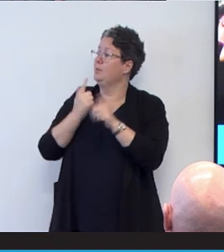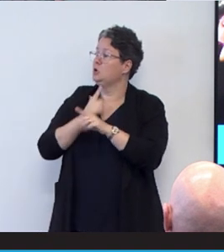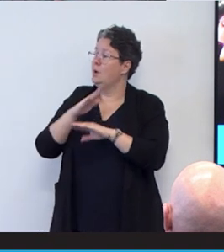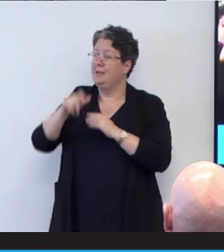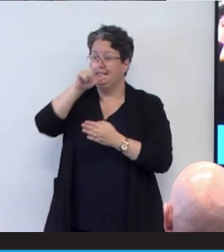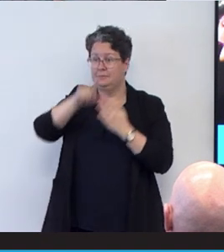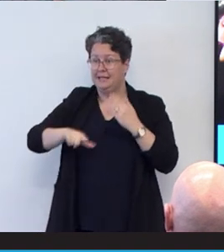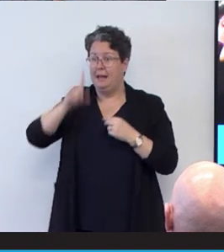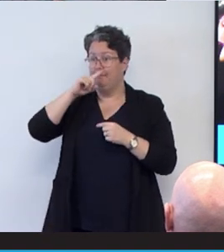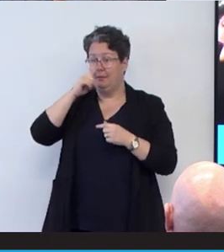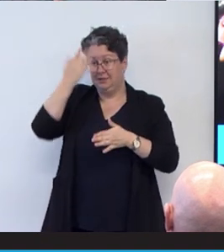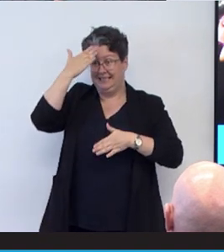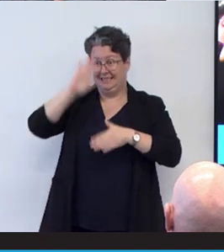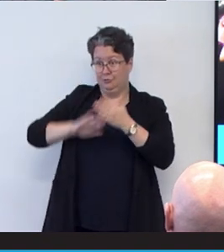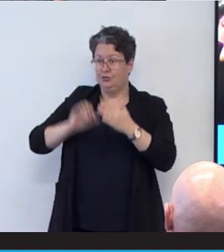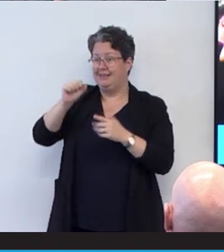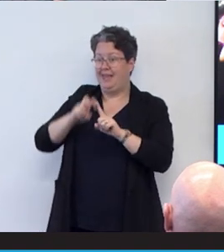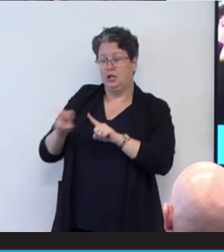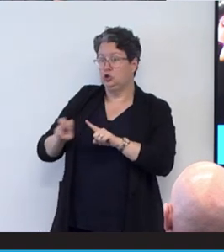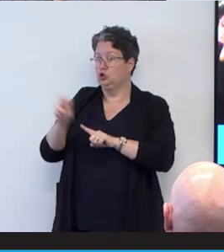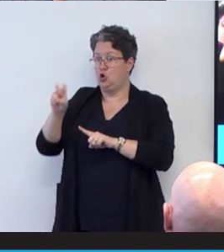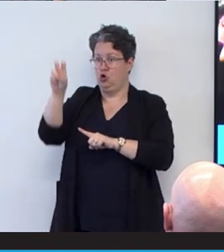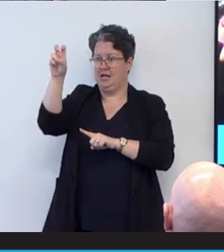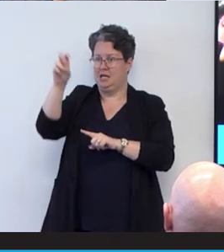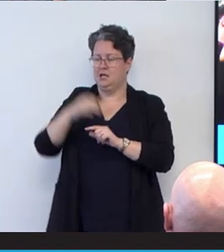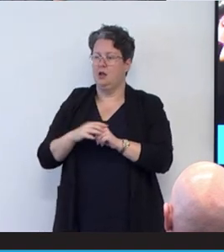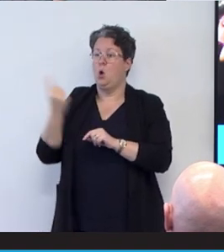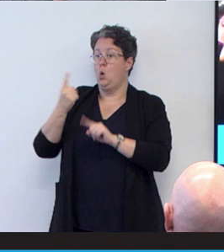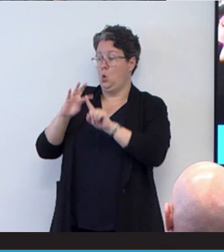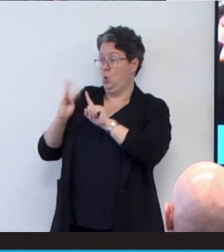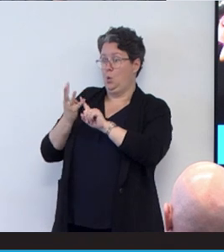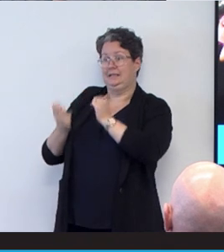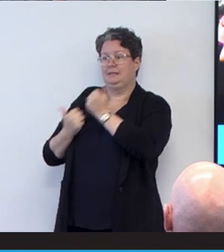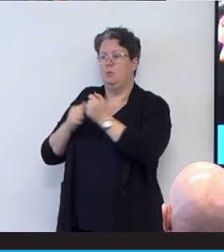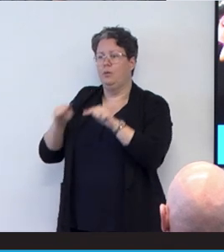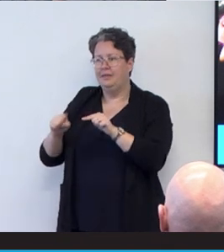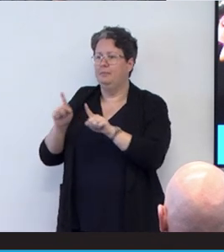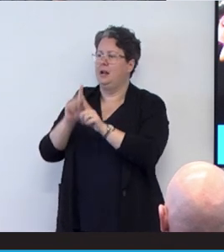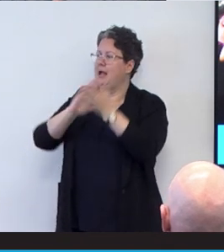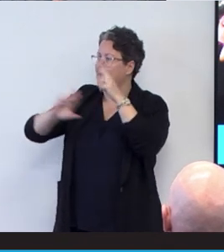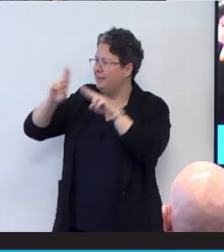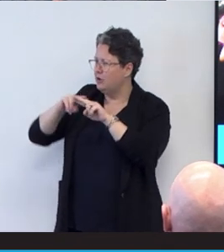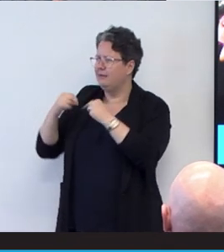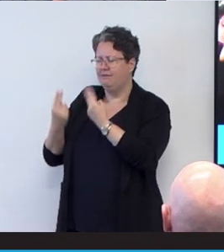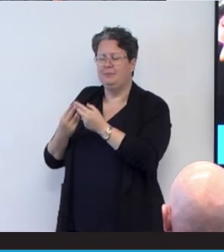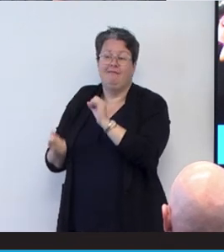that people have, that the people around them like their parents and family matter as well.